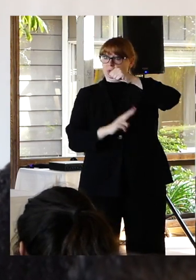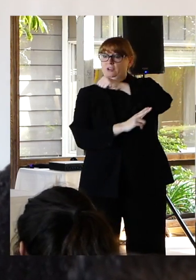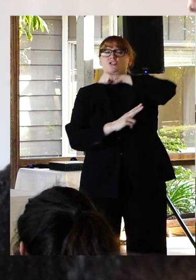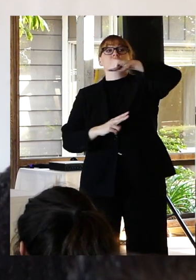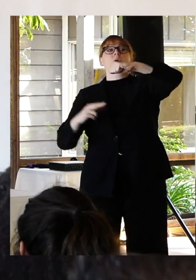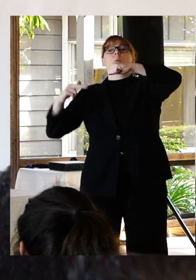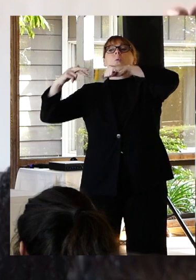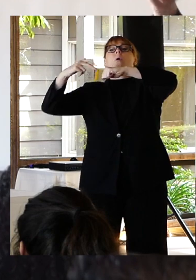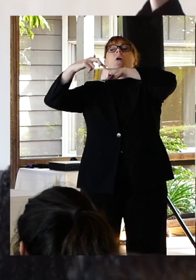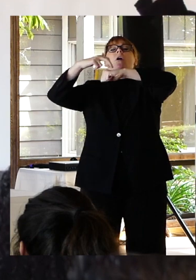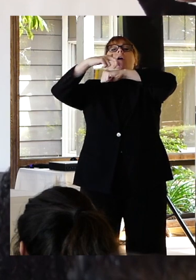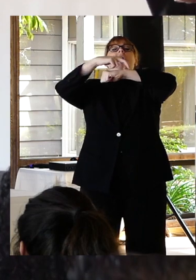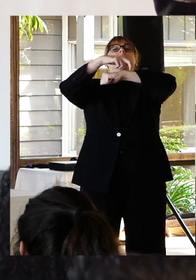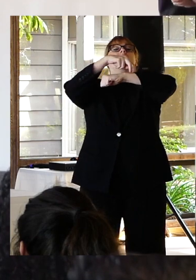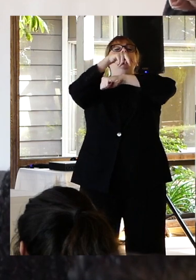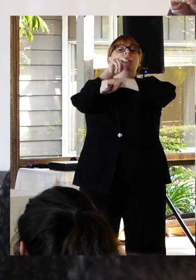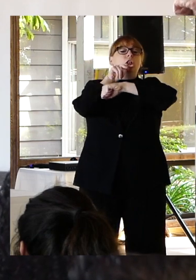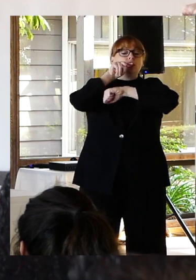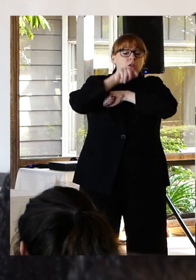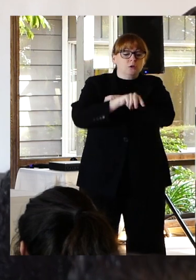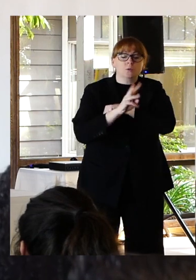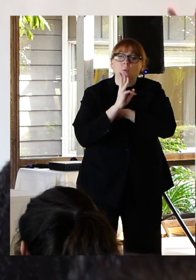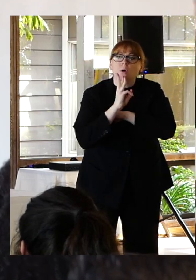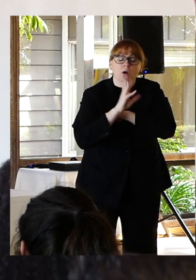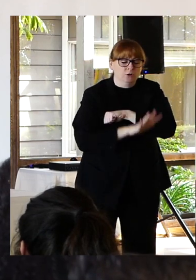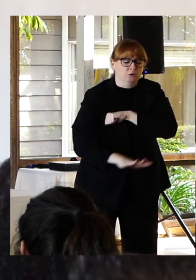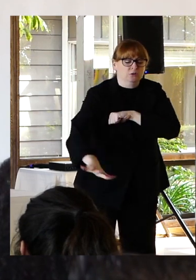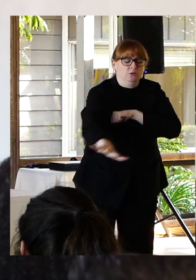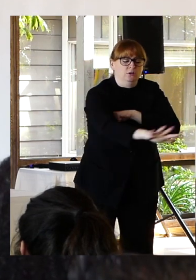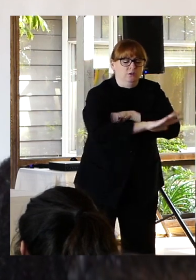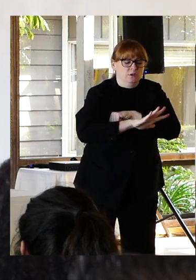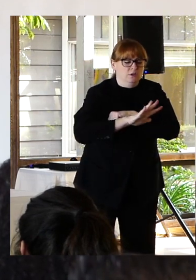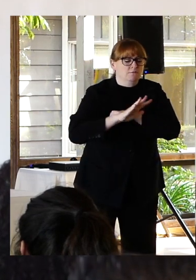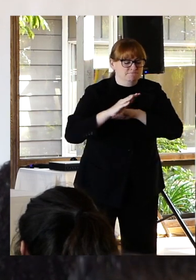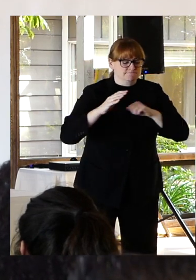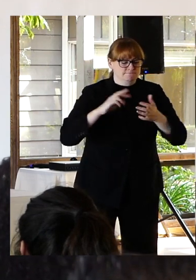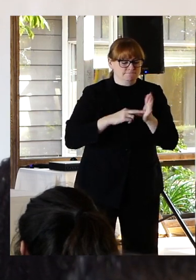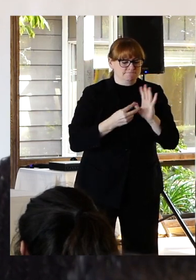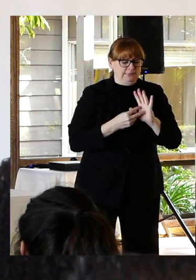be proof. To myself that I had control over my own life and my survival